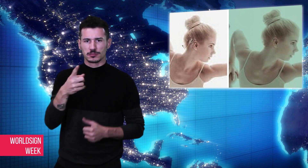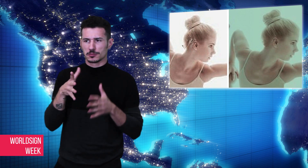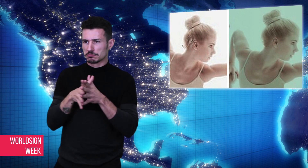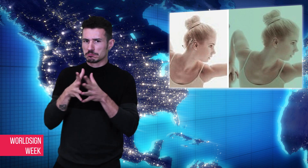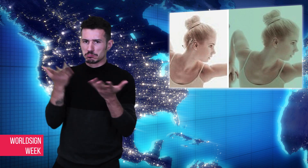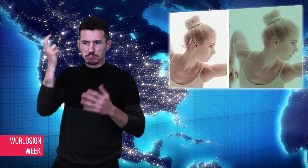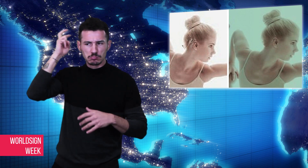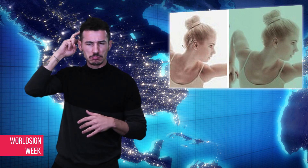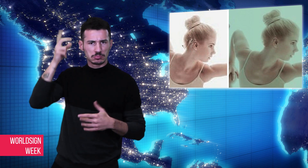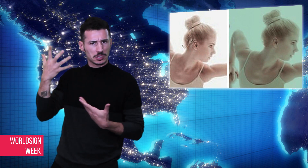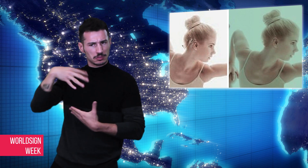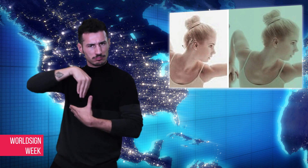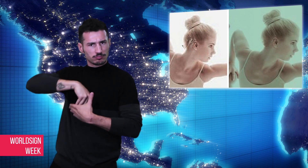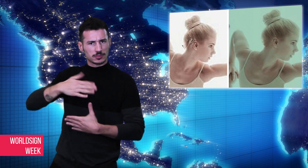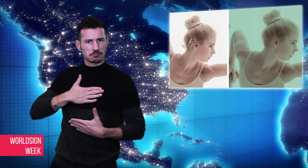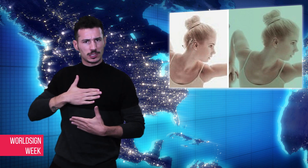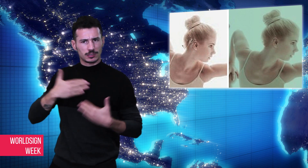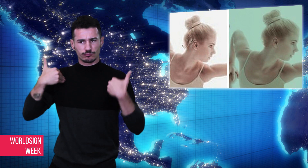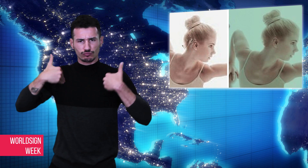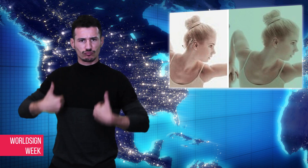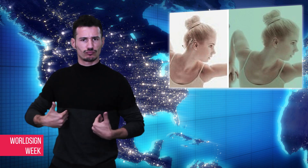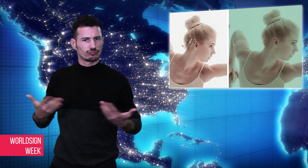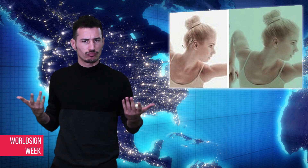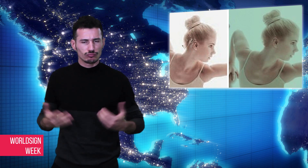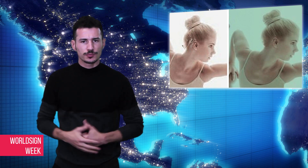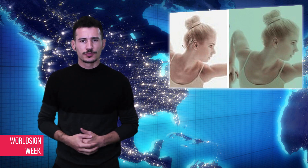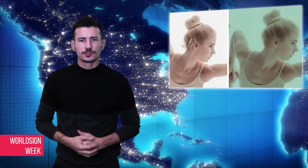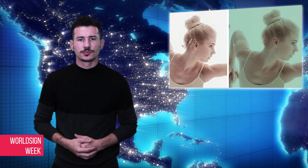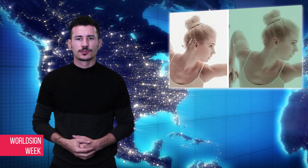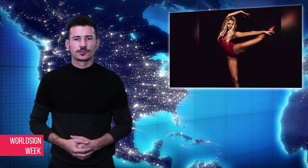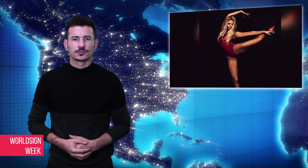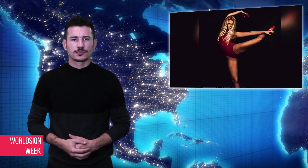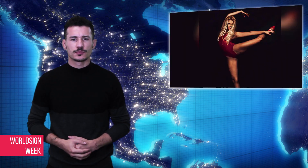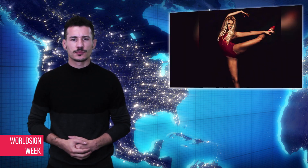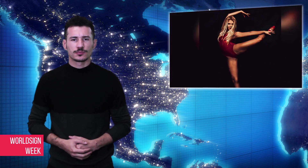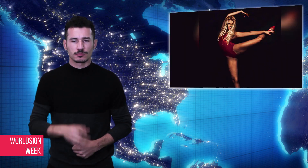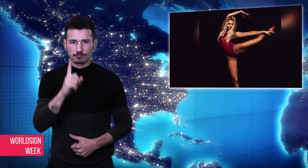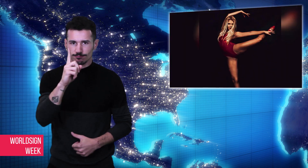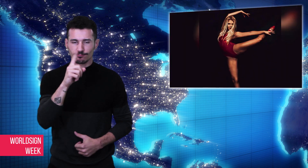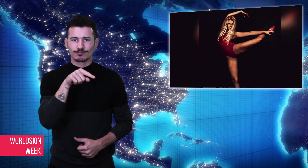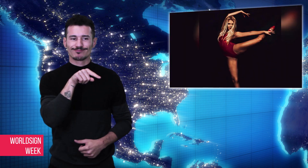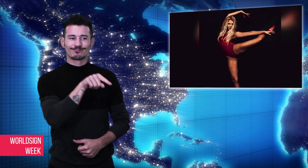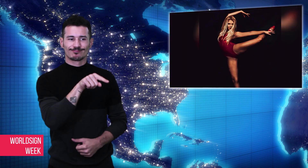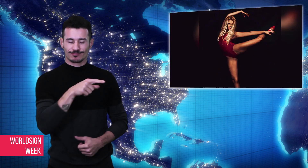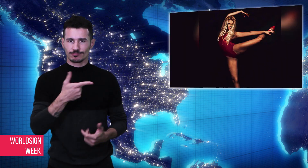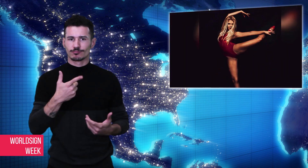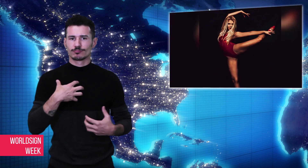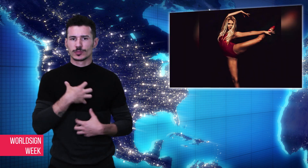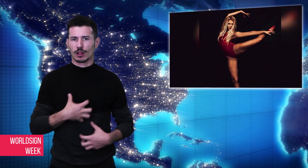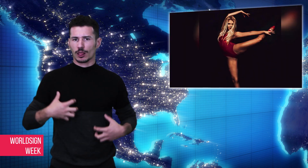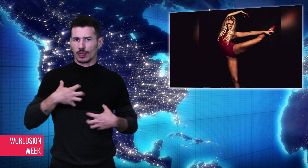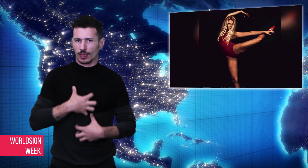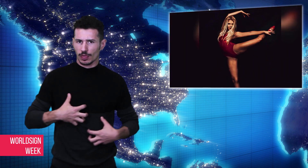her implant was edited out of the